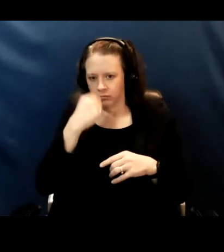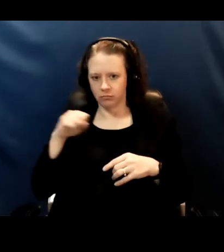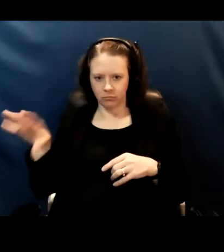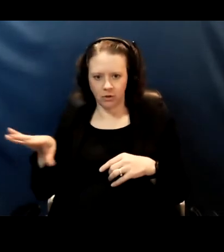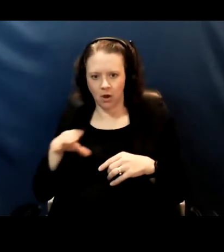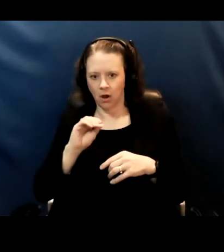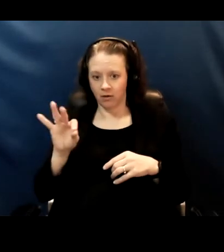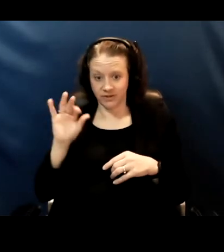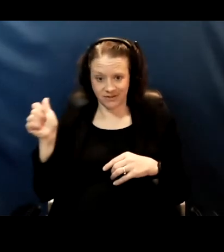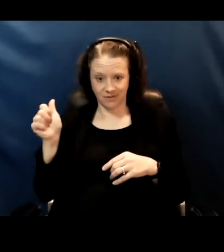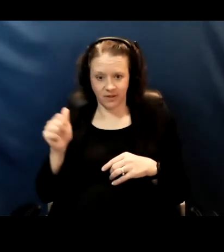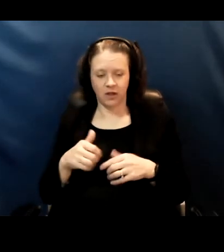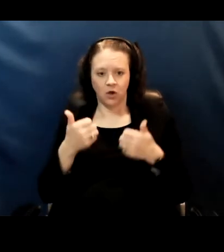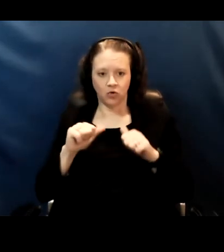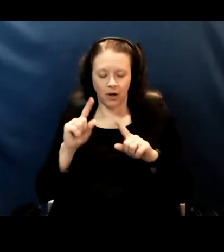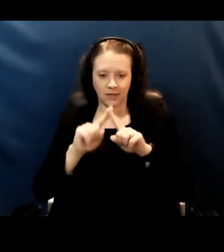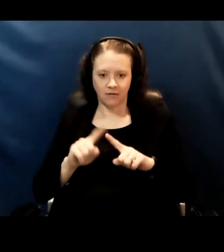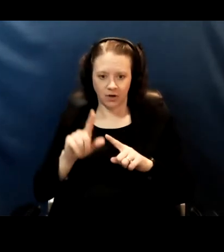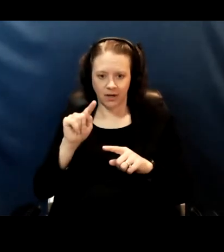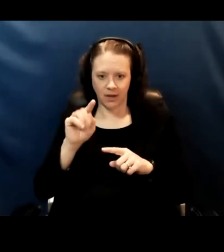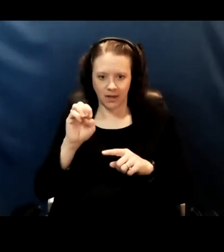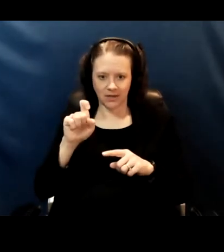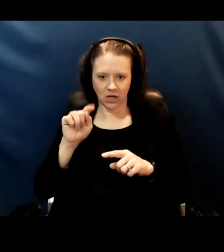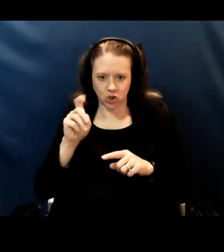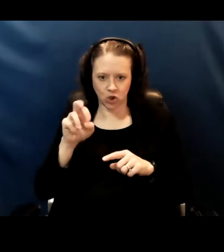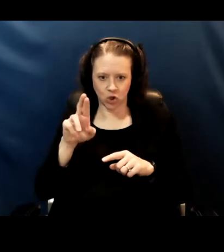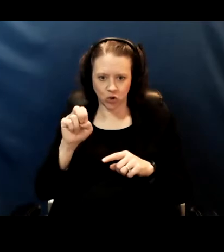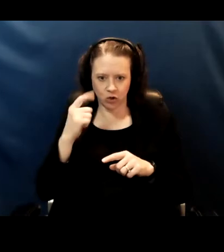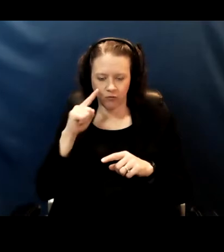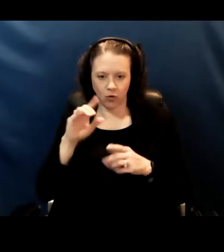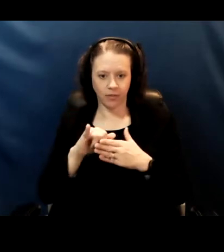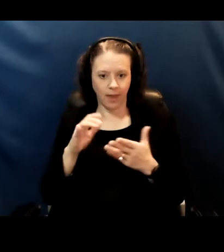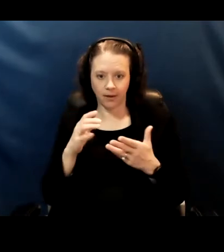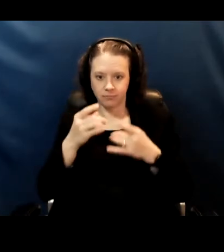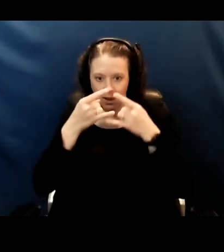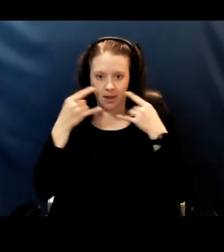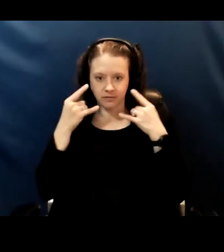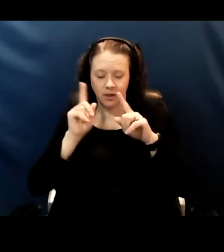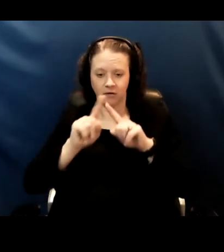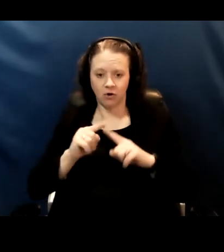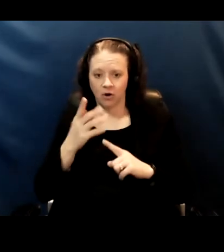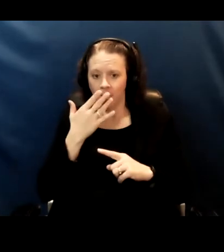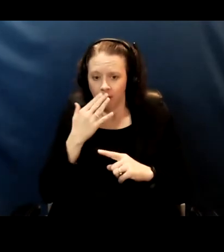Trying different textures for the mask, trying different colors, incentivizing the mask